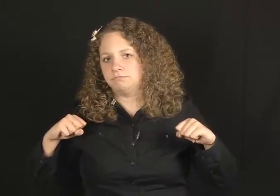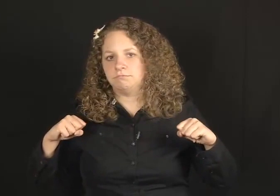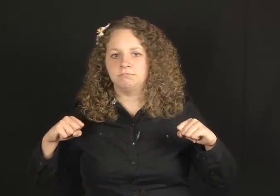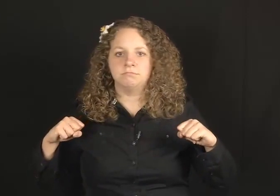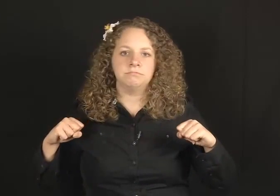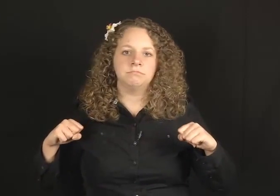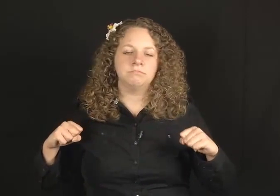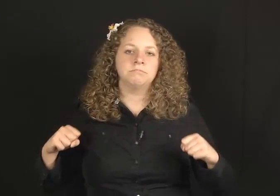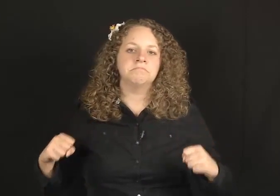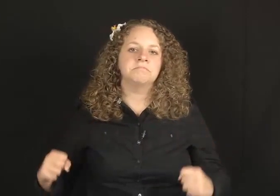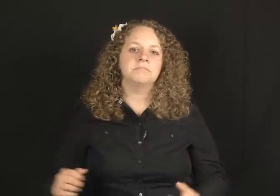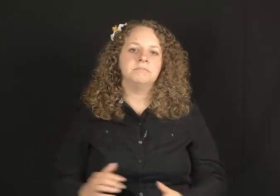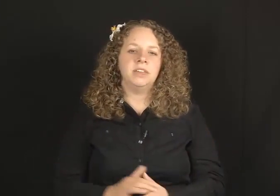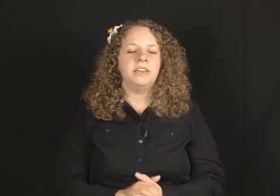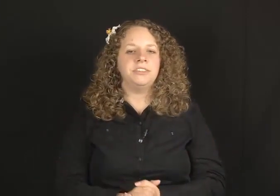HOST.